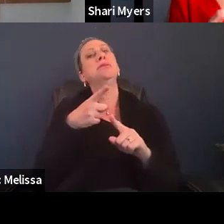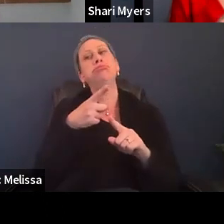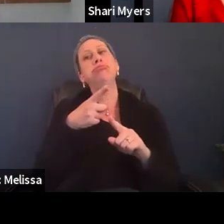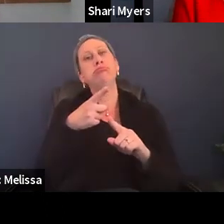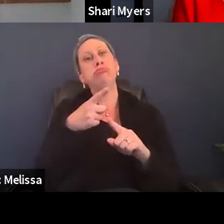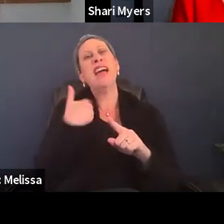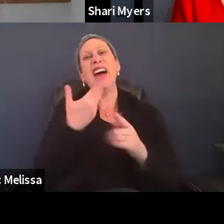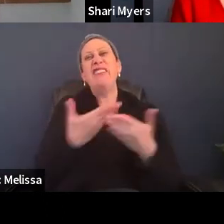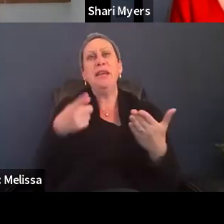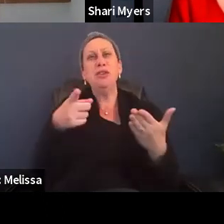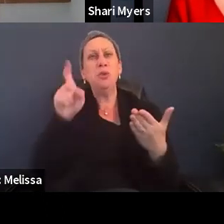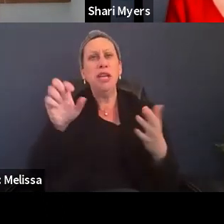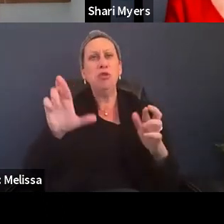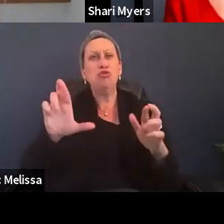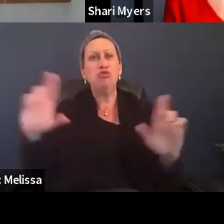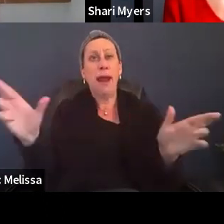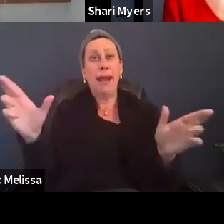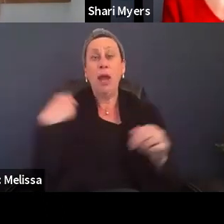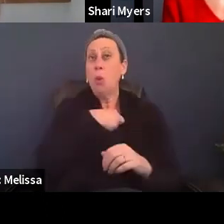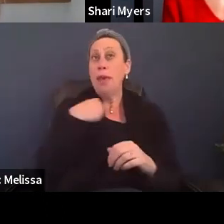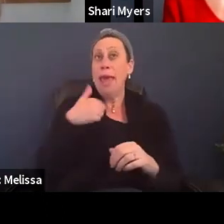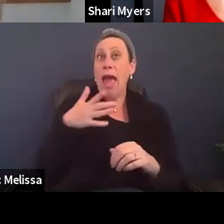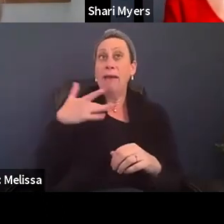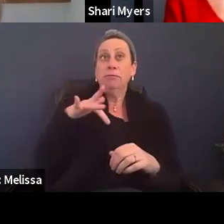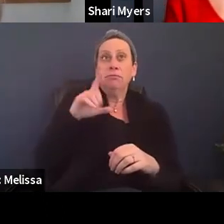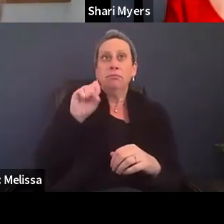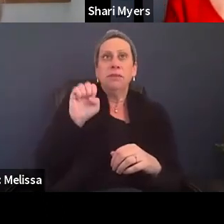we have sensory kits for autistic children and adults.